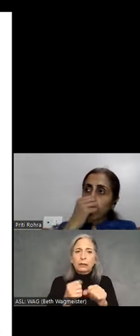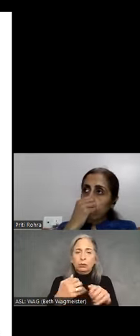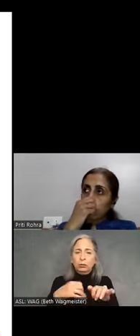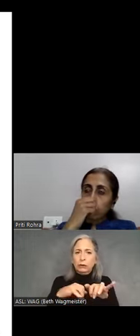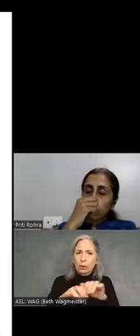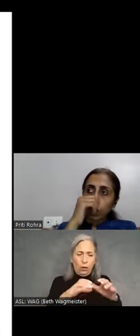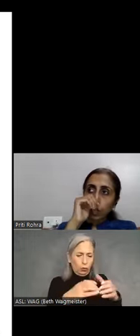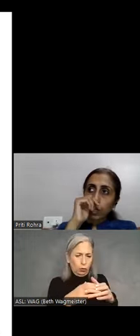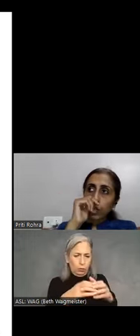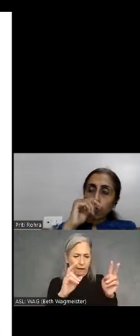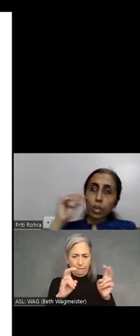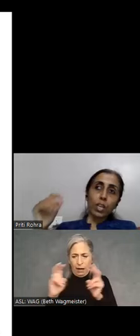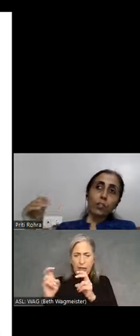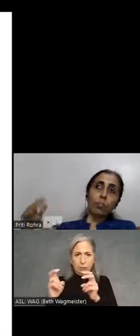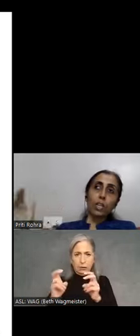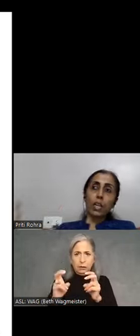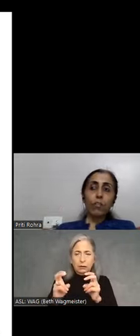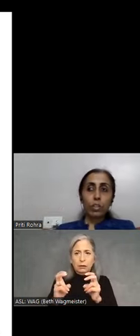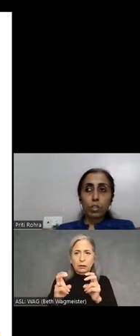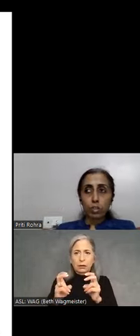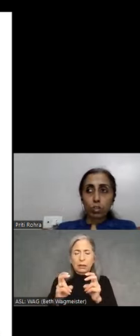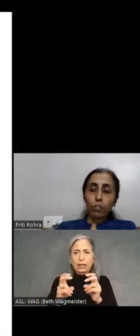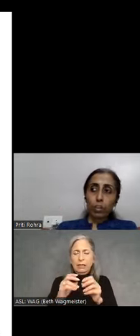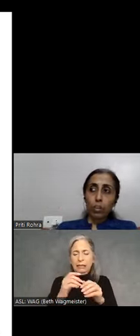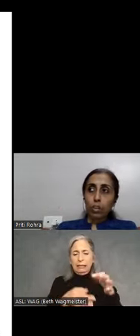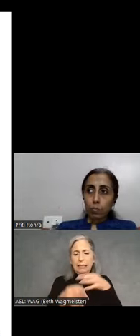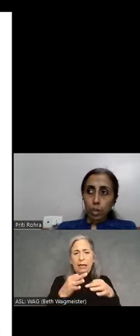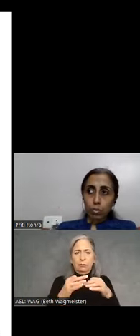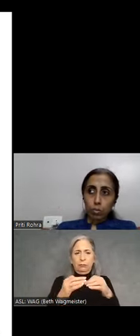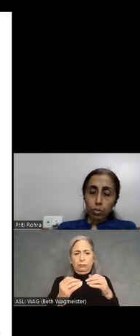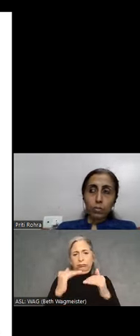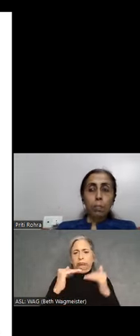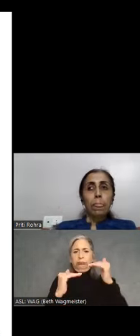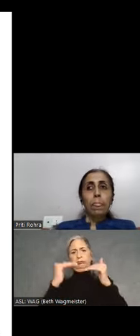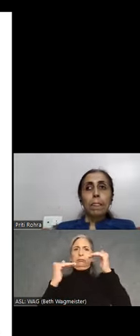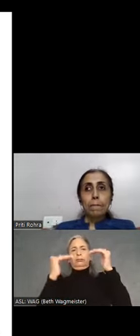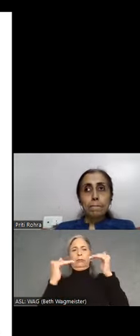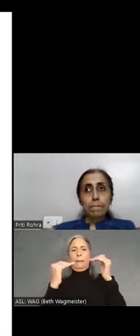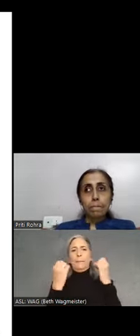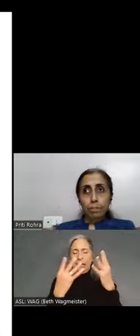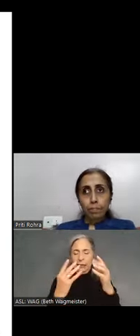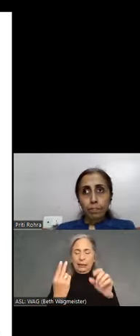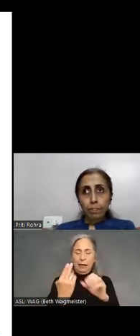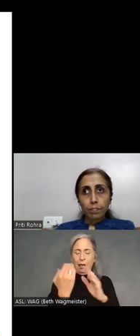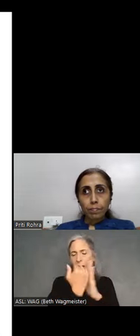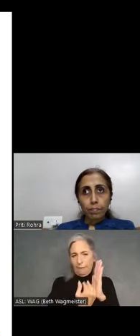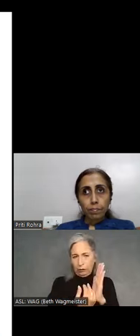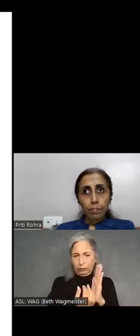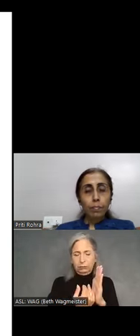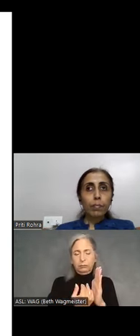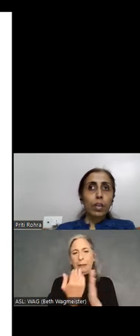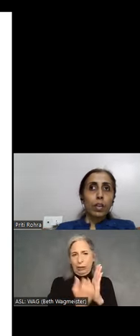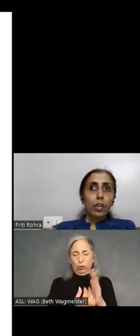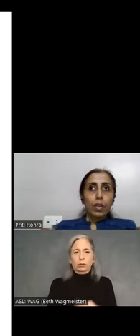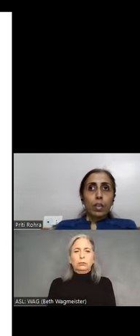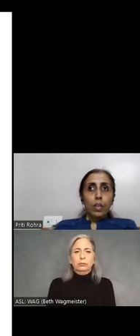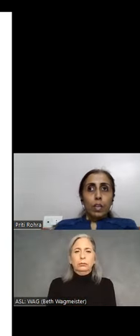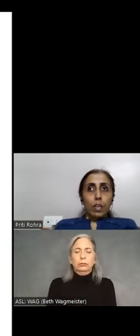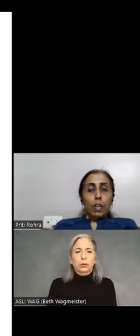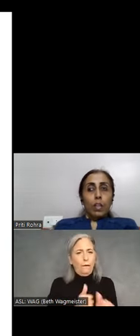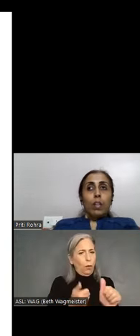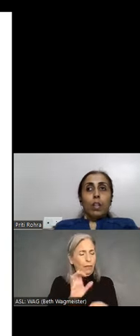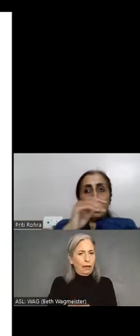items and avoiding multi-levels of menus. >> MALCOLM MEISTRELL: This is Malcolm.